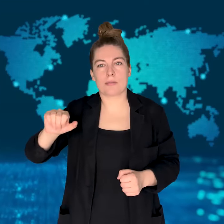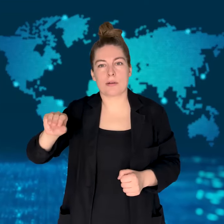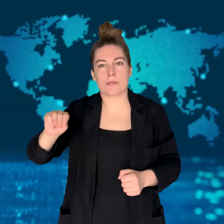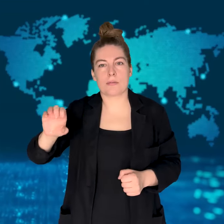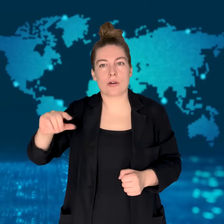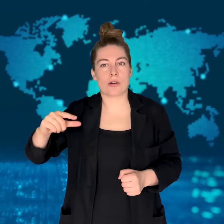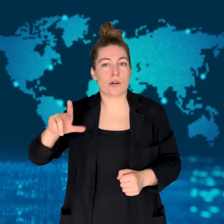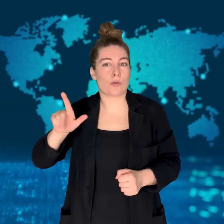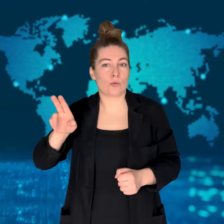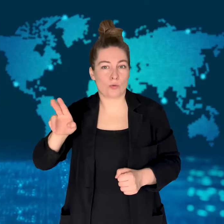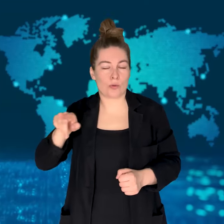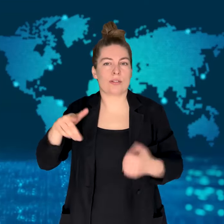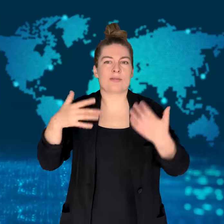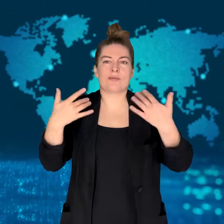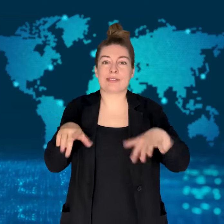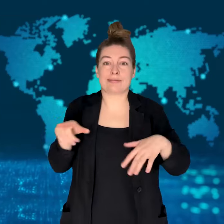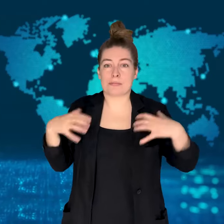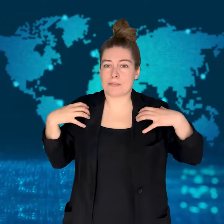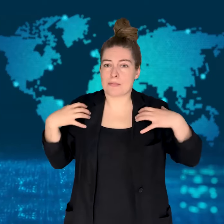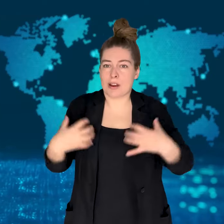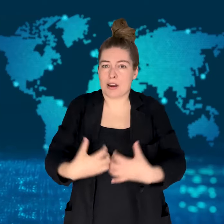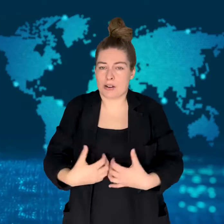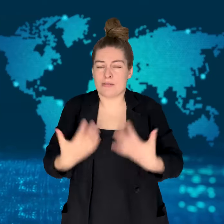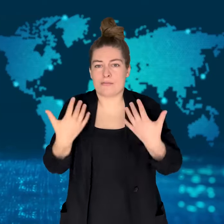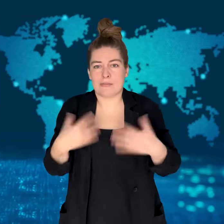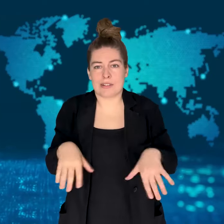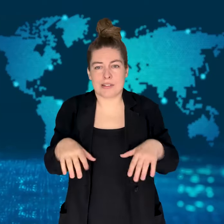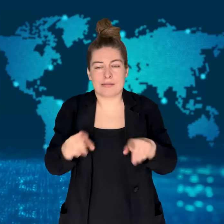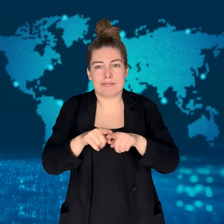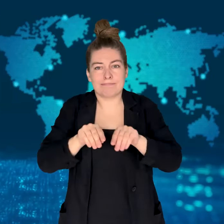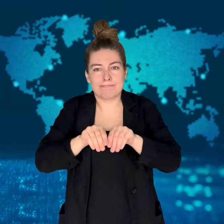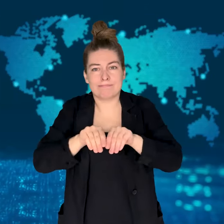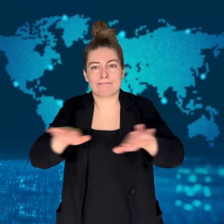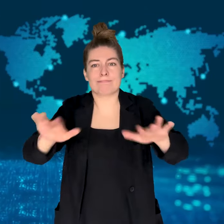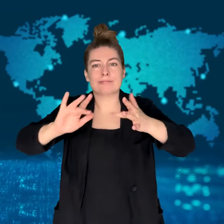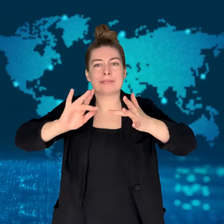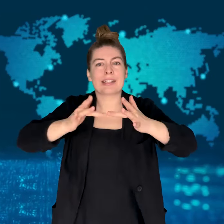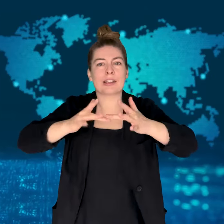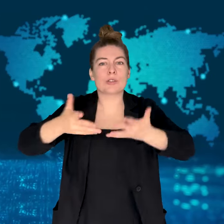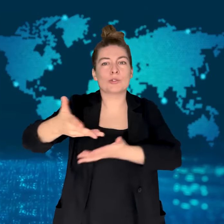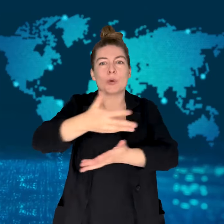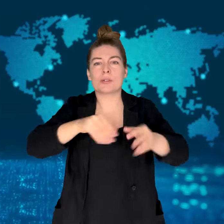On X, he wrote, "May God have mercy on our citizens